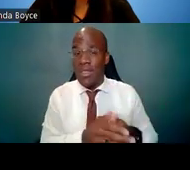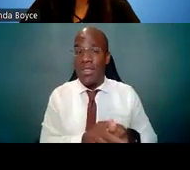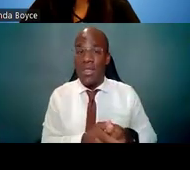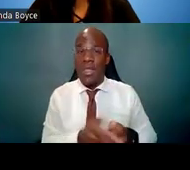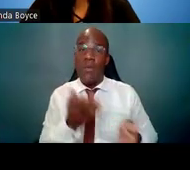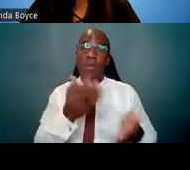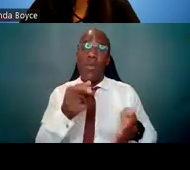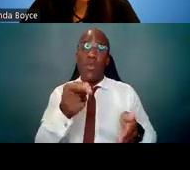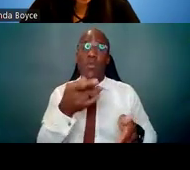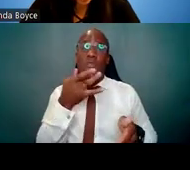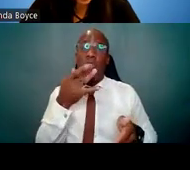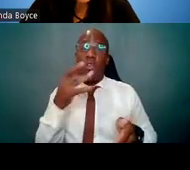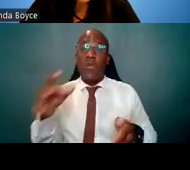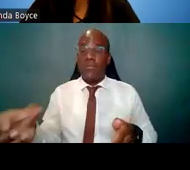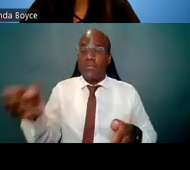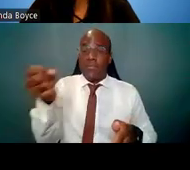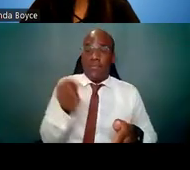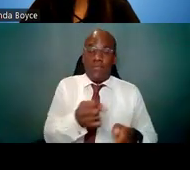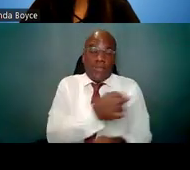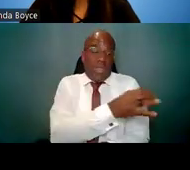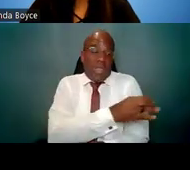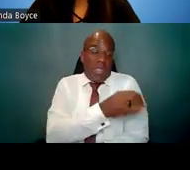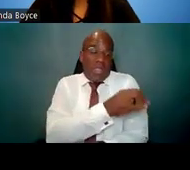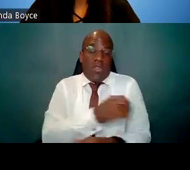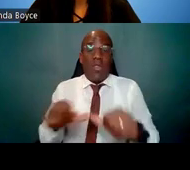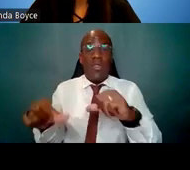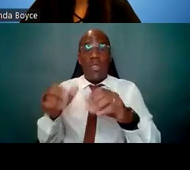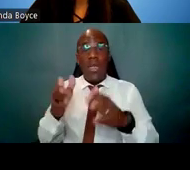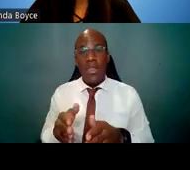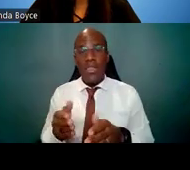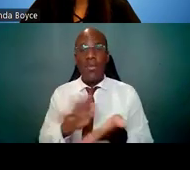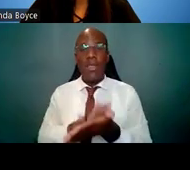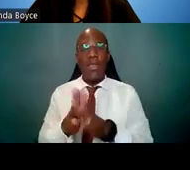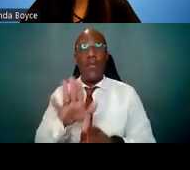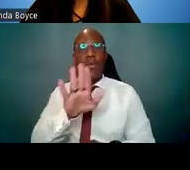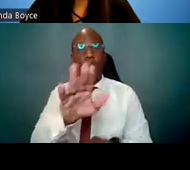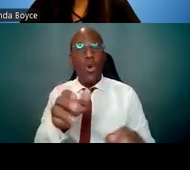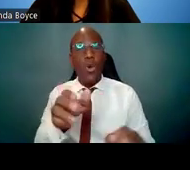The letters of support with these individuals should clearly define the roles of everyone;